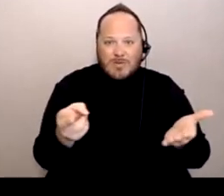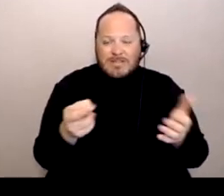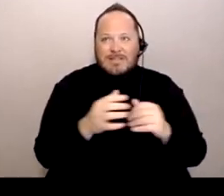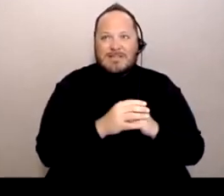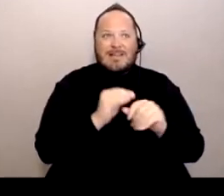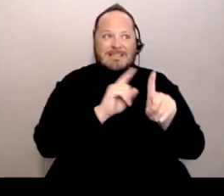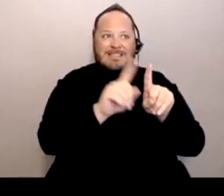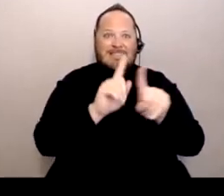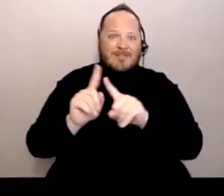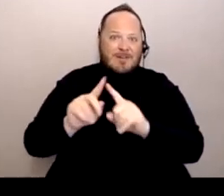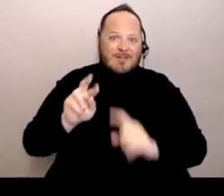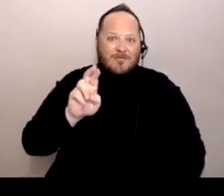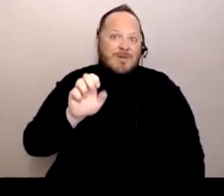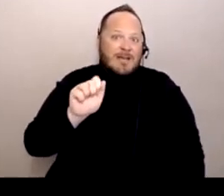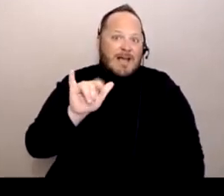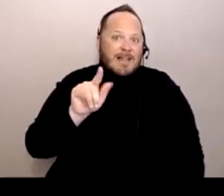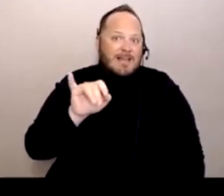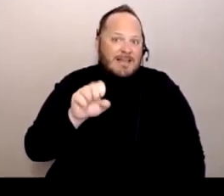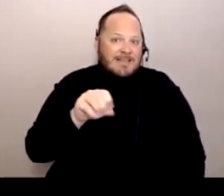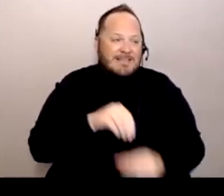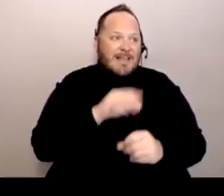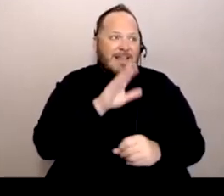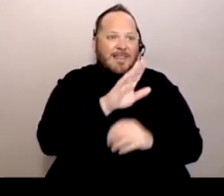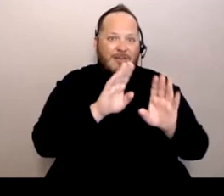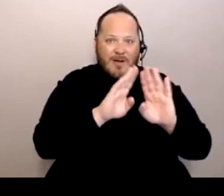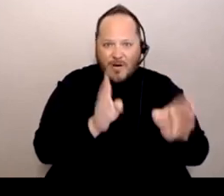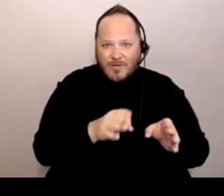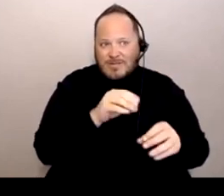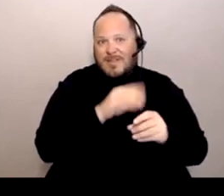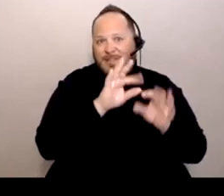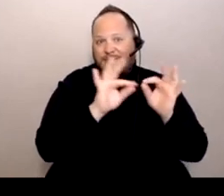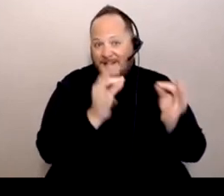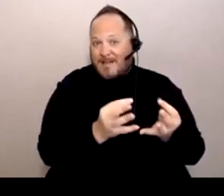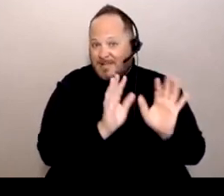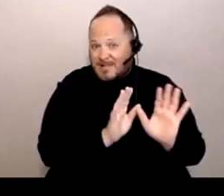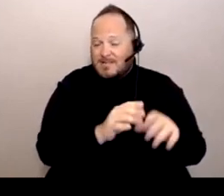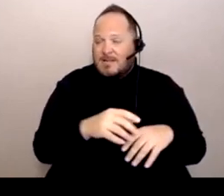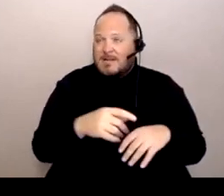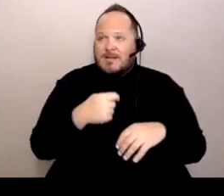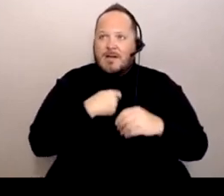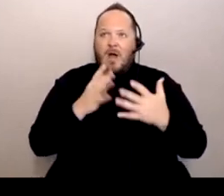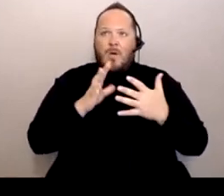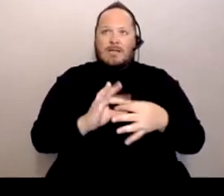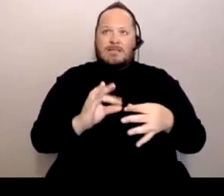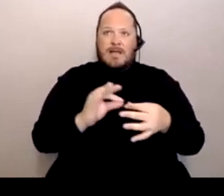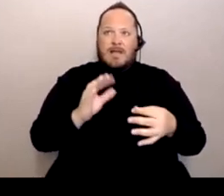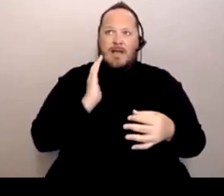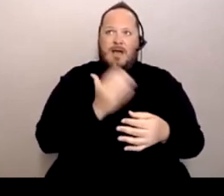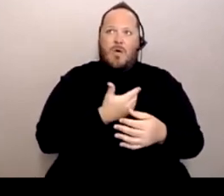in their families and household, I want to say that our communities